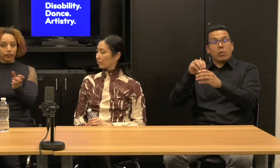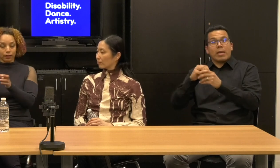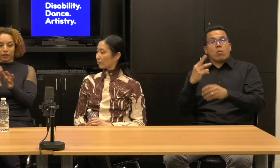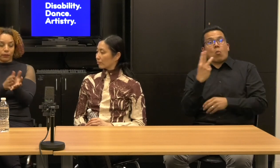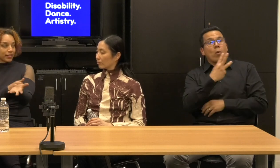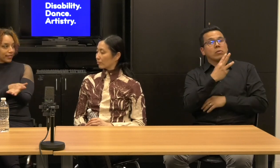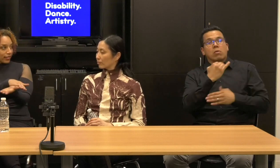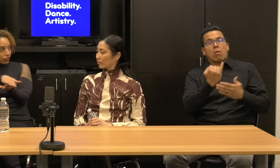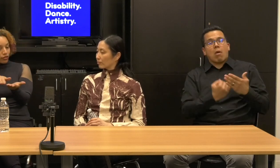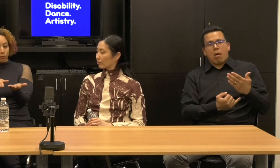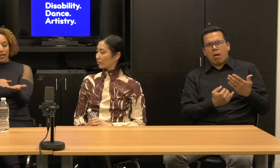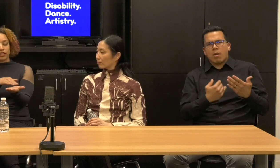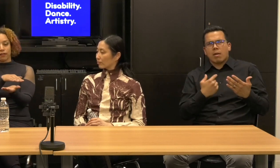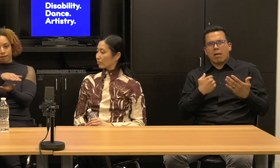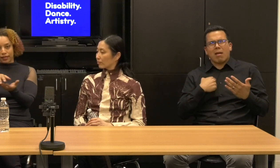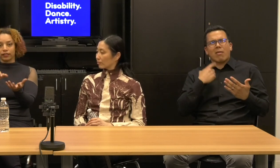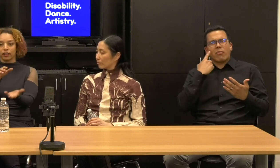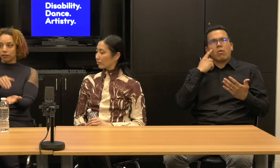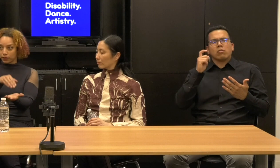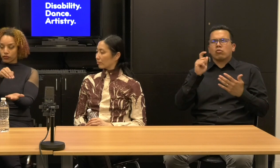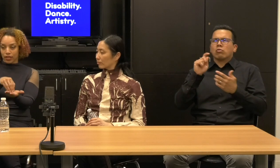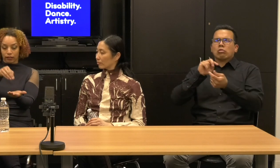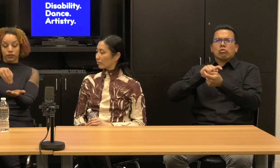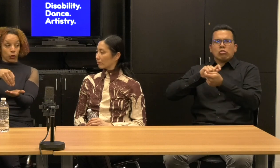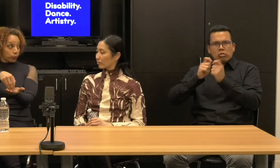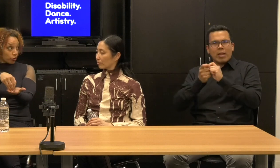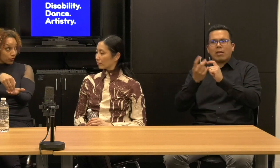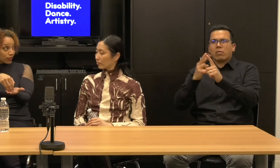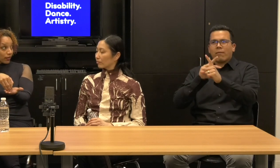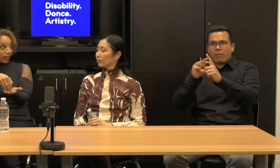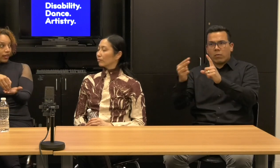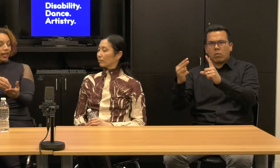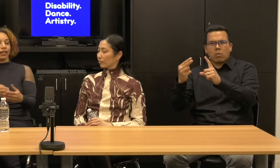I mean, I've always had this interest, but I actually fell in love with a set of sculptures.